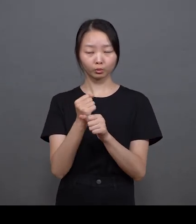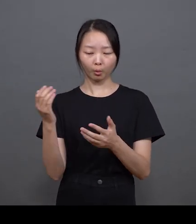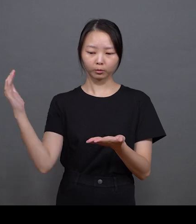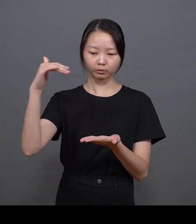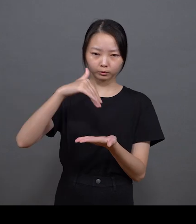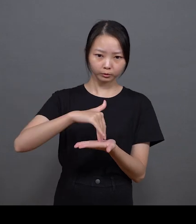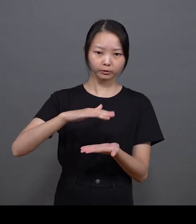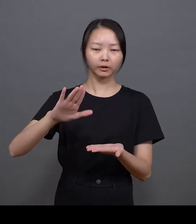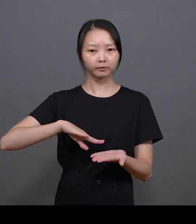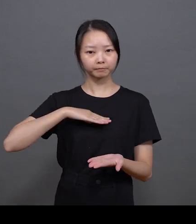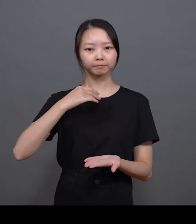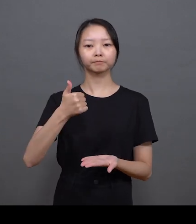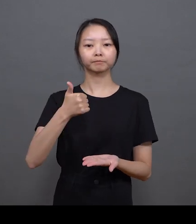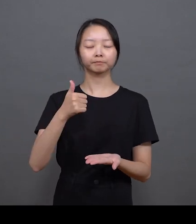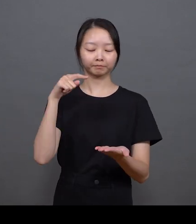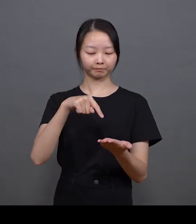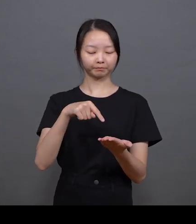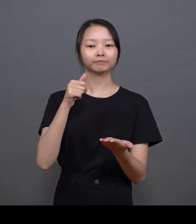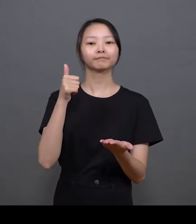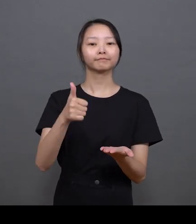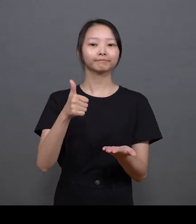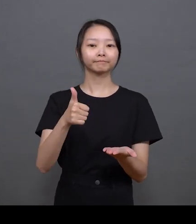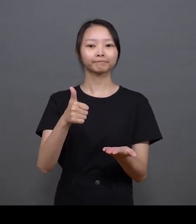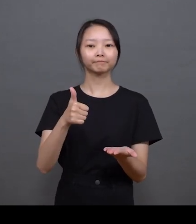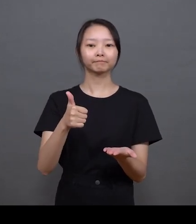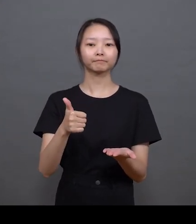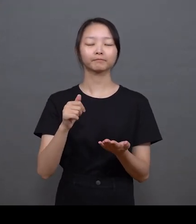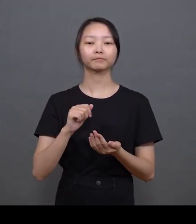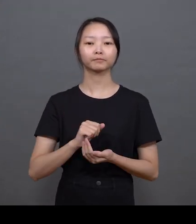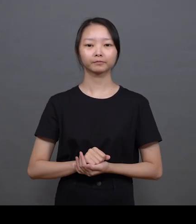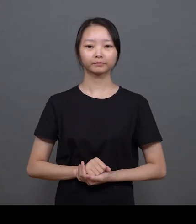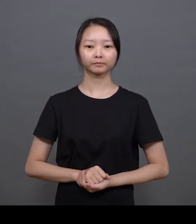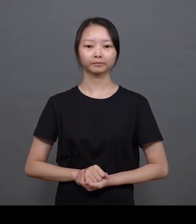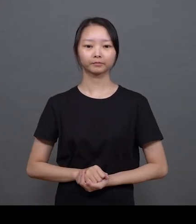If you’re satisfied with your painting, [it’s a good painting]